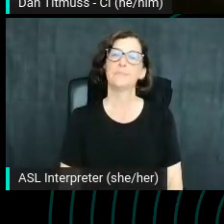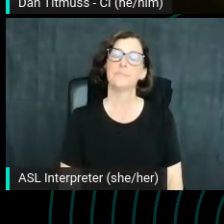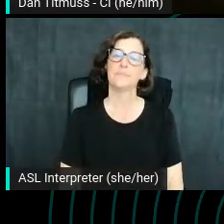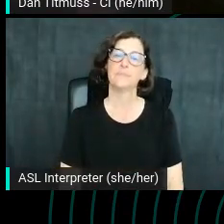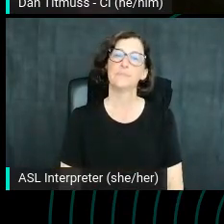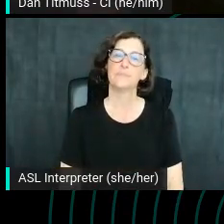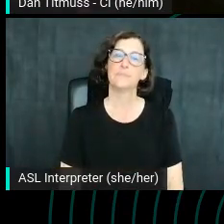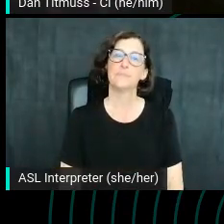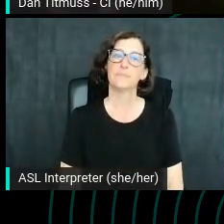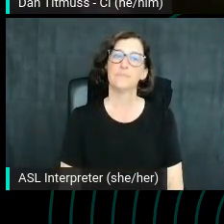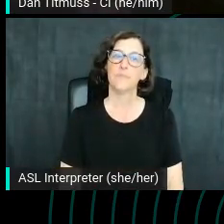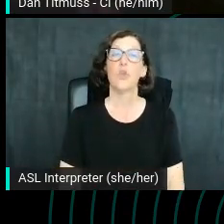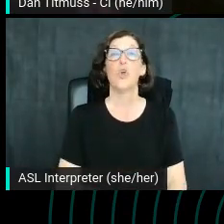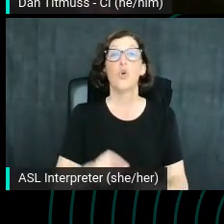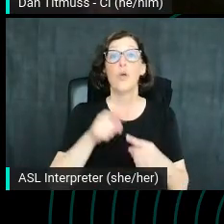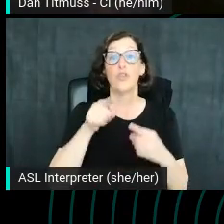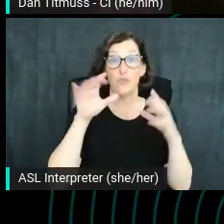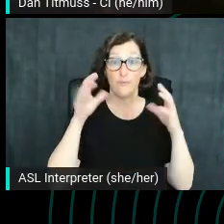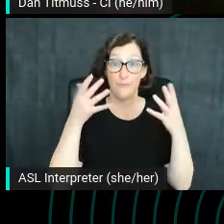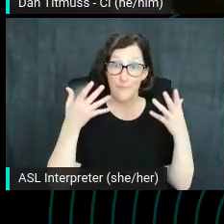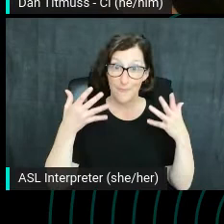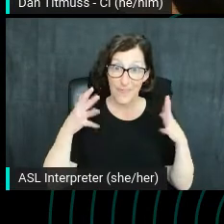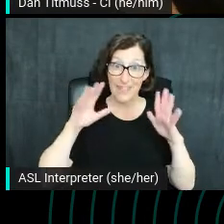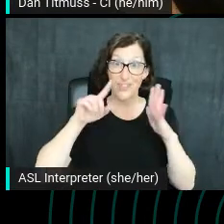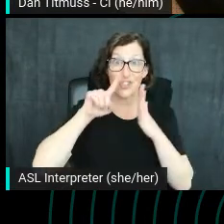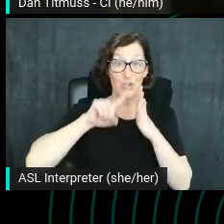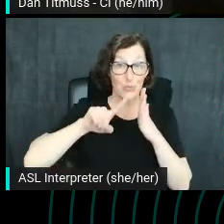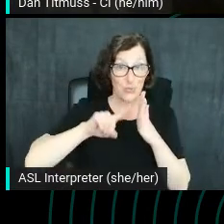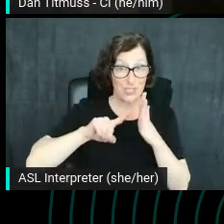Eventually, once you've done this research and you've sort of looked